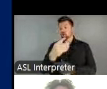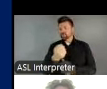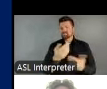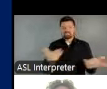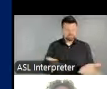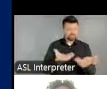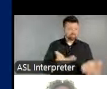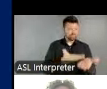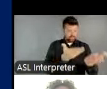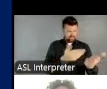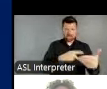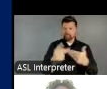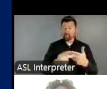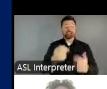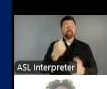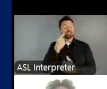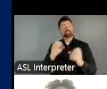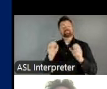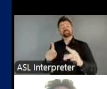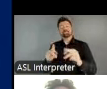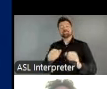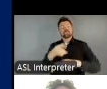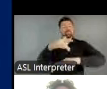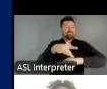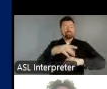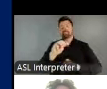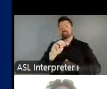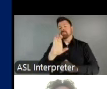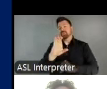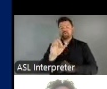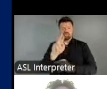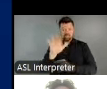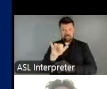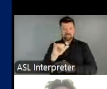we had the opportunity to visit the new McCree Theater, an Arts Here grantee in Flint,